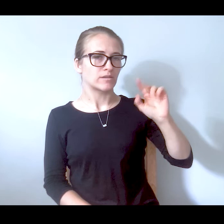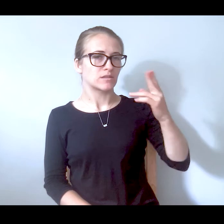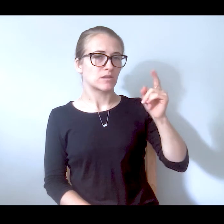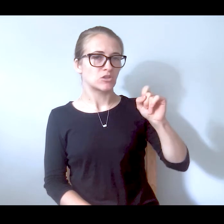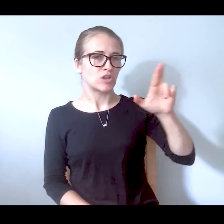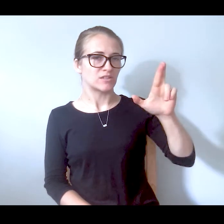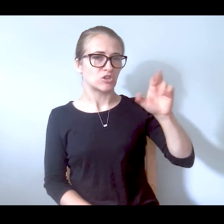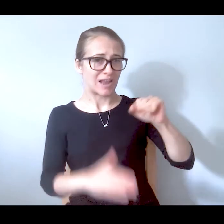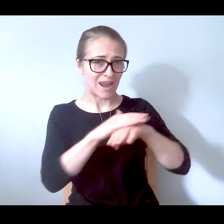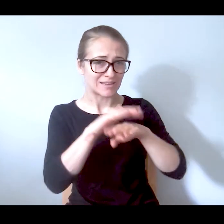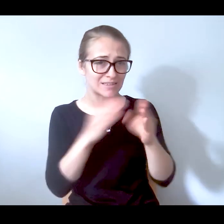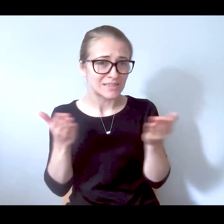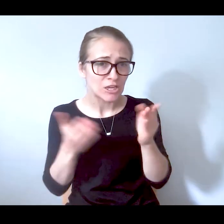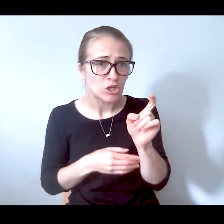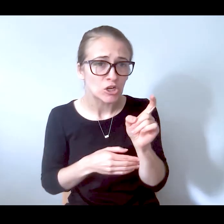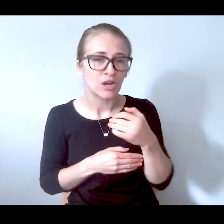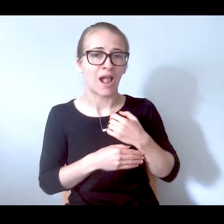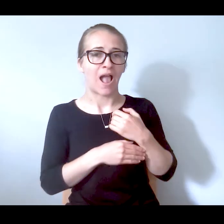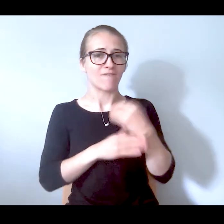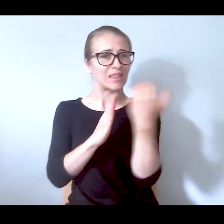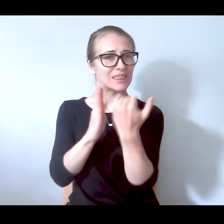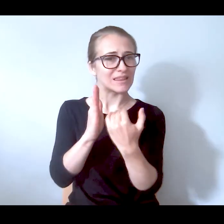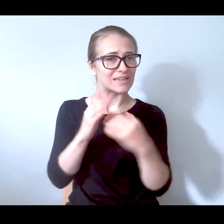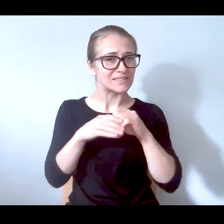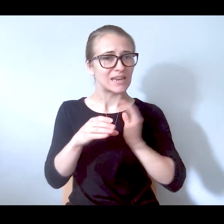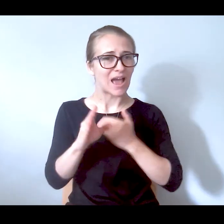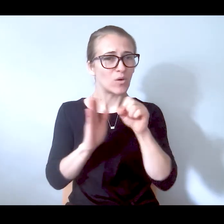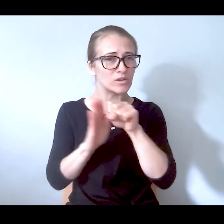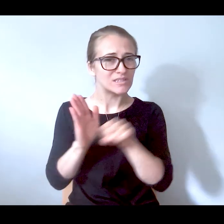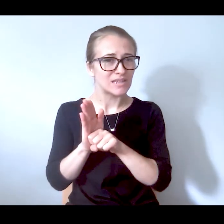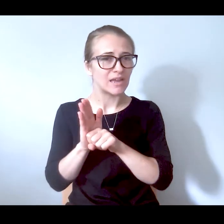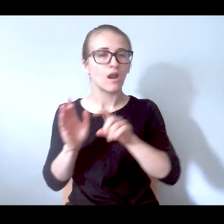my area? Is there a directory of them around the state? But a colleague mentioned that the